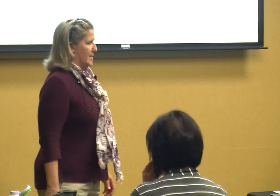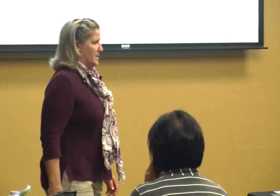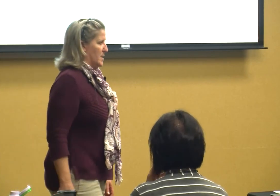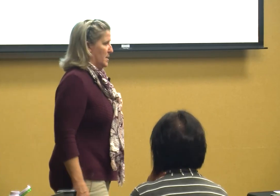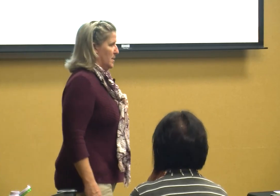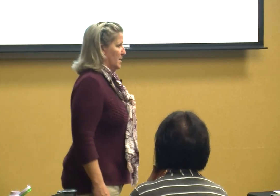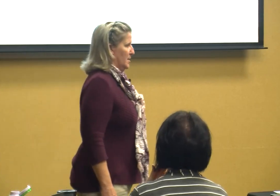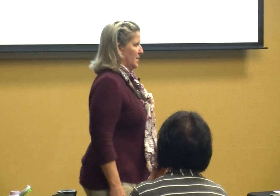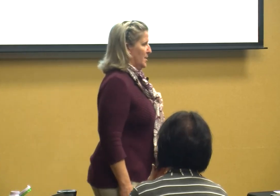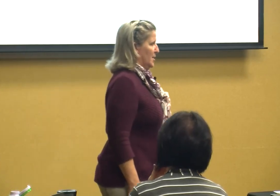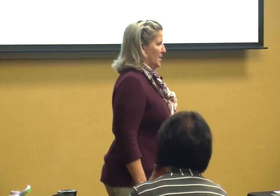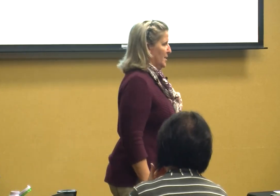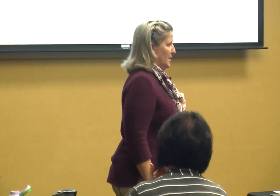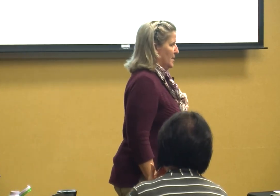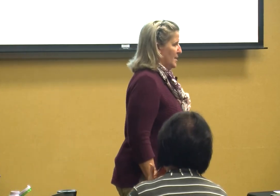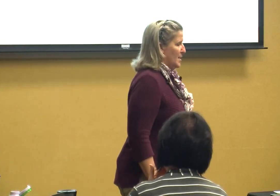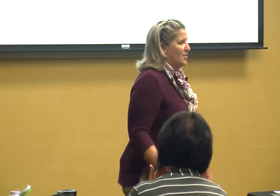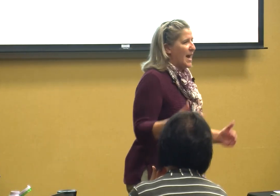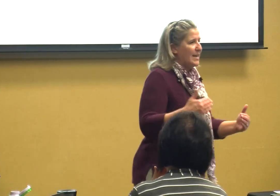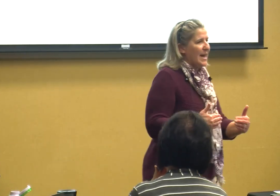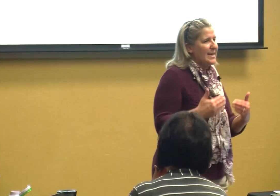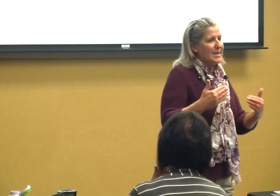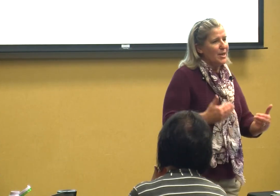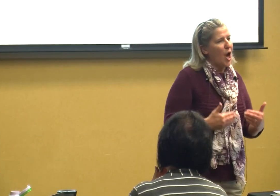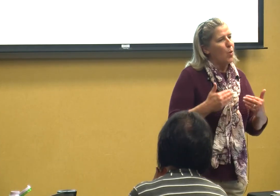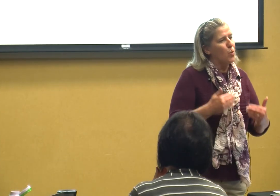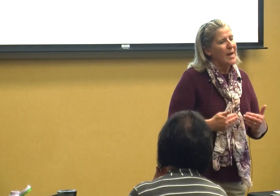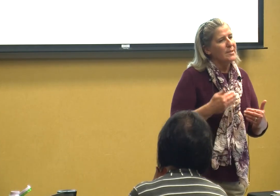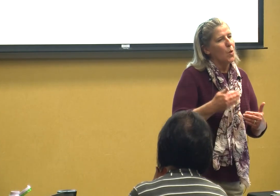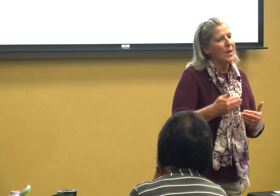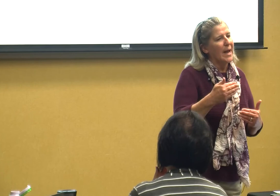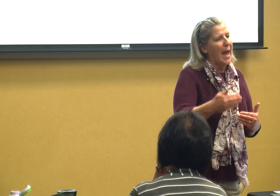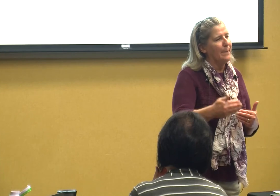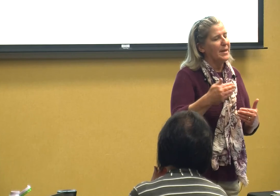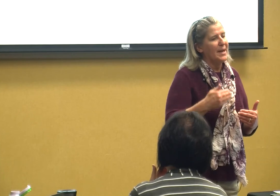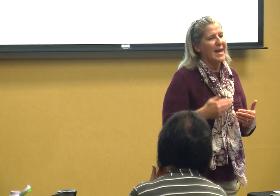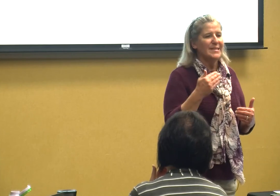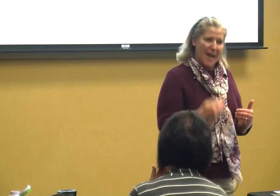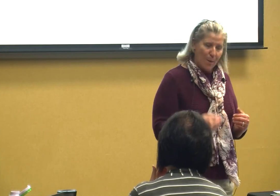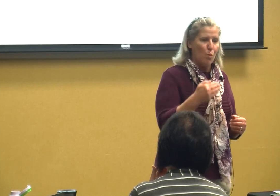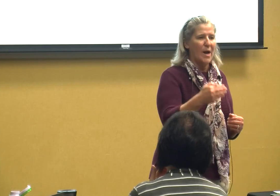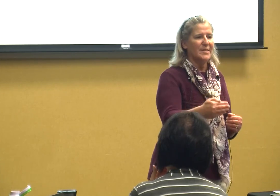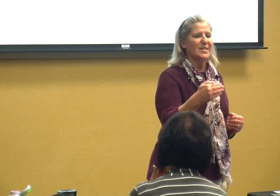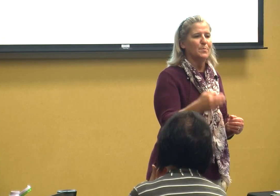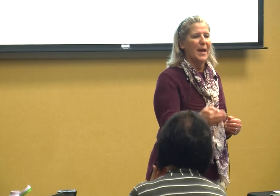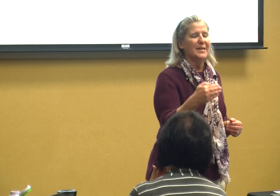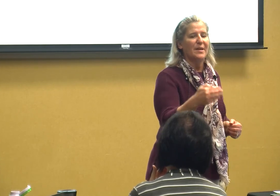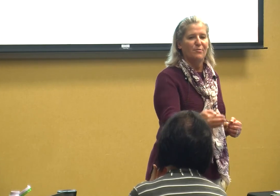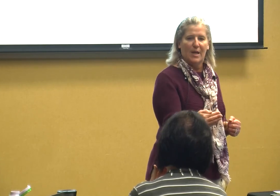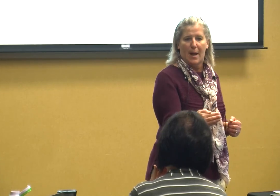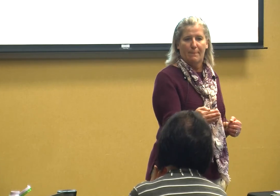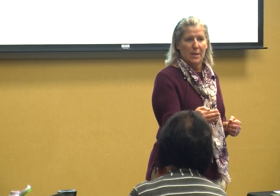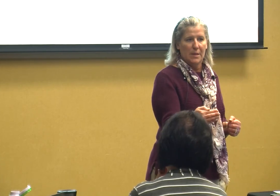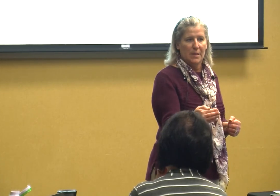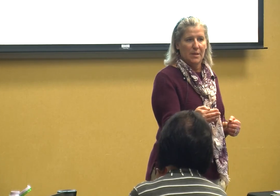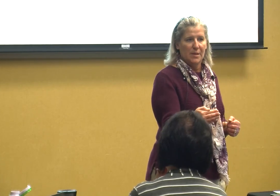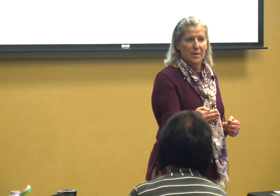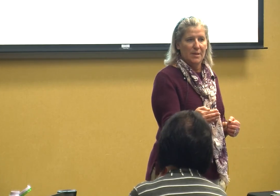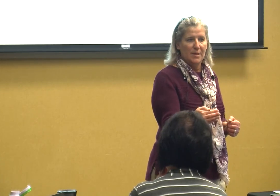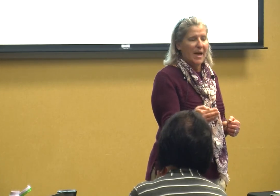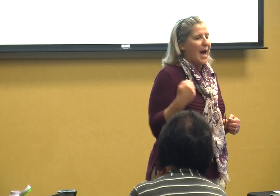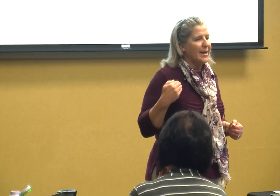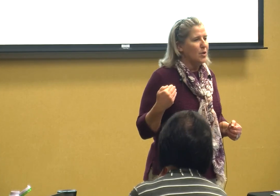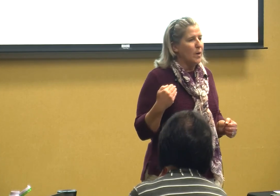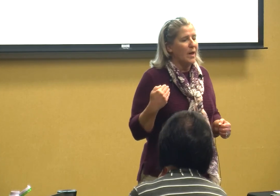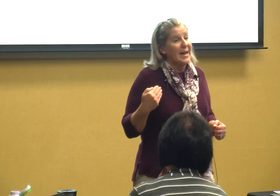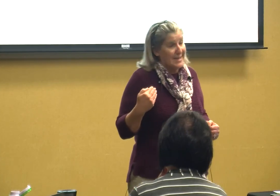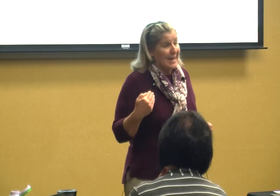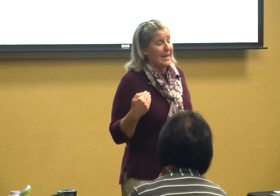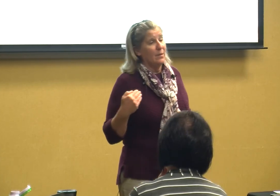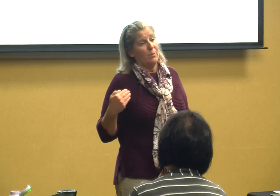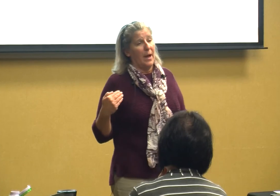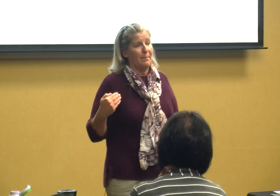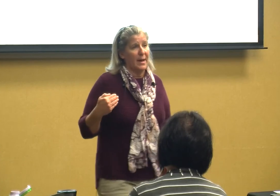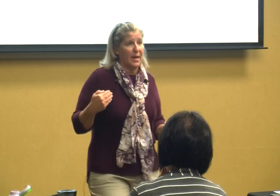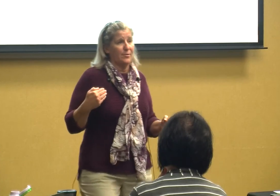they need to know what's going to happen next and what's expected of them I do it I did it my kids